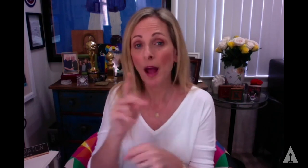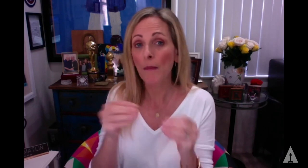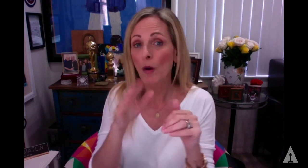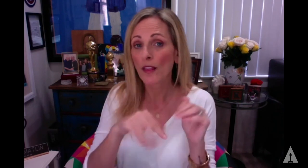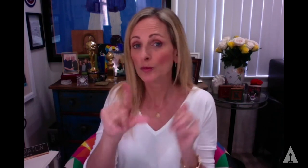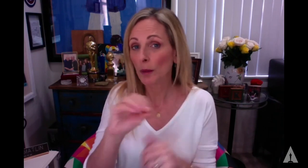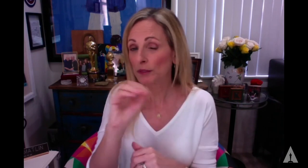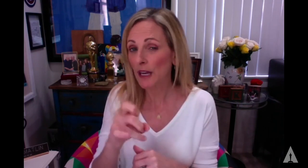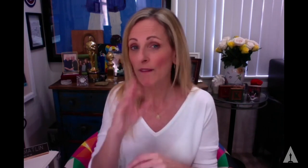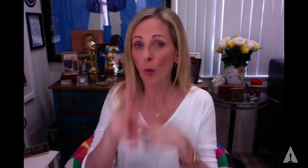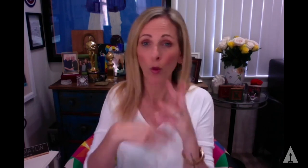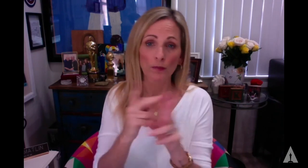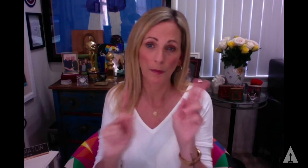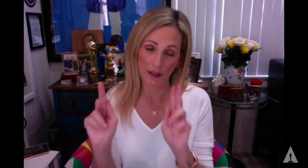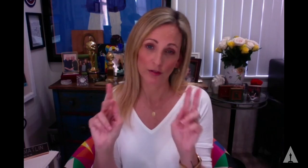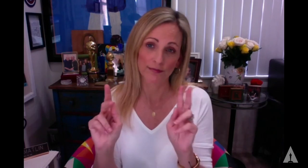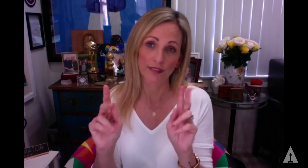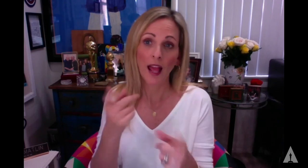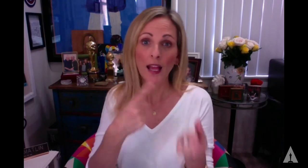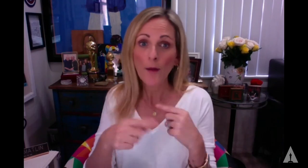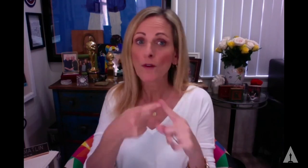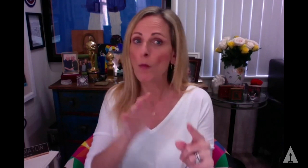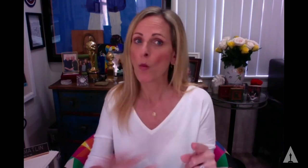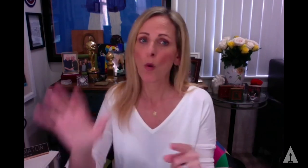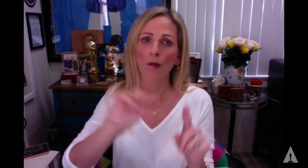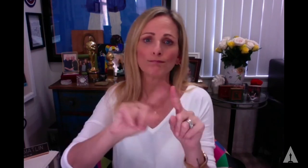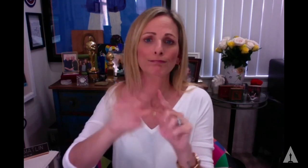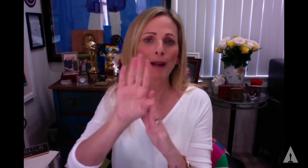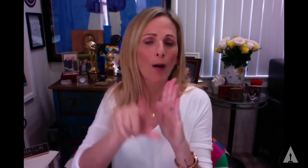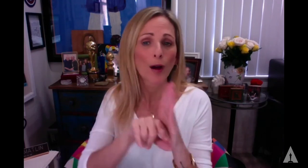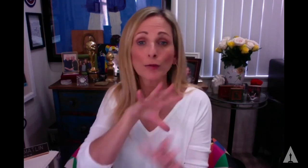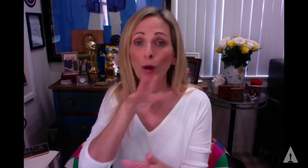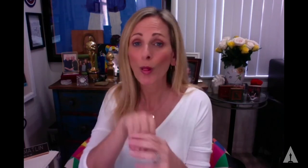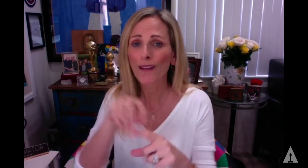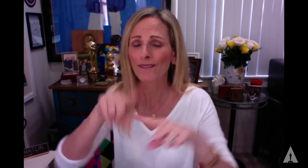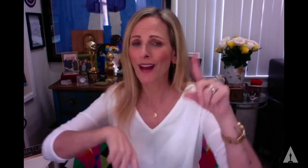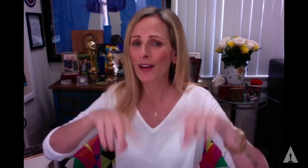Persons with disabilities make up more than 20% of the world's population and come from all backgrounds,